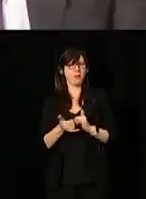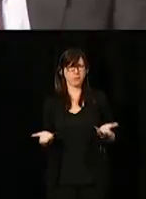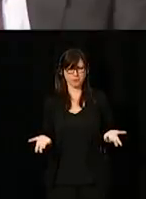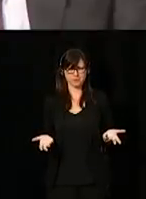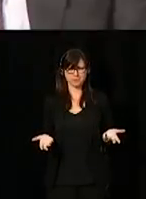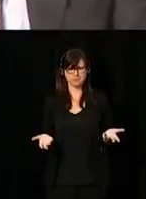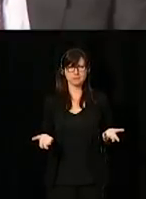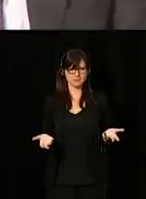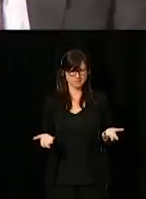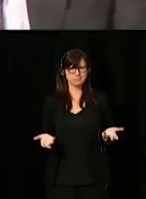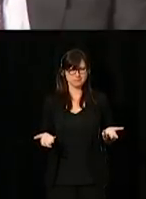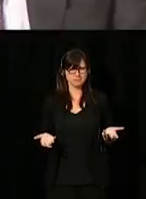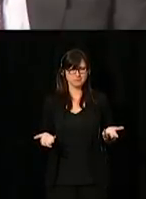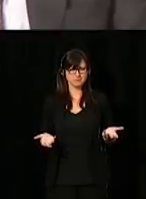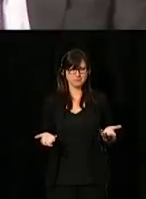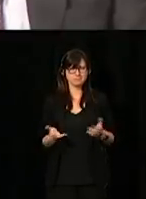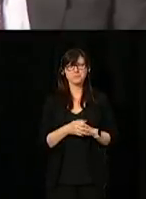[Speaking in French]